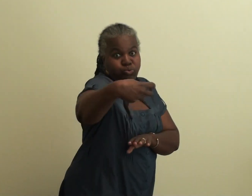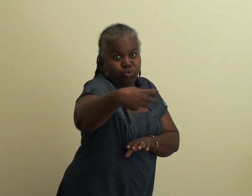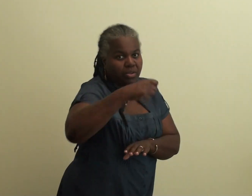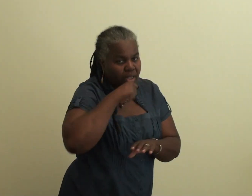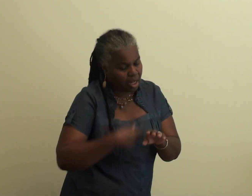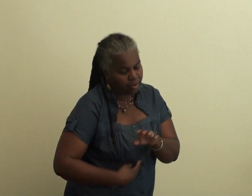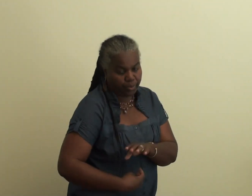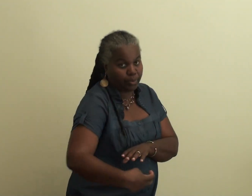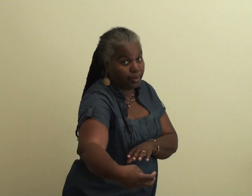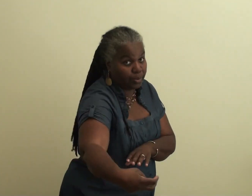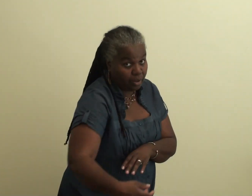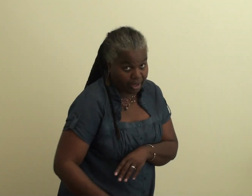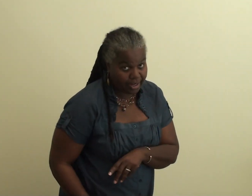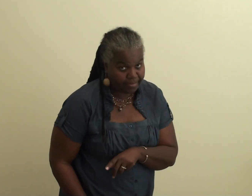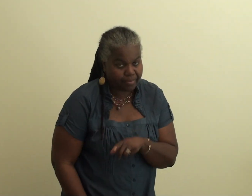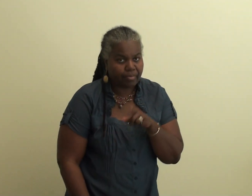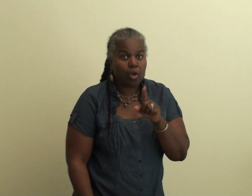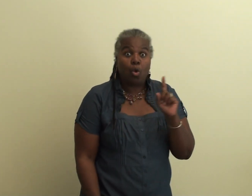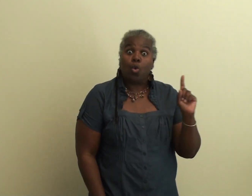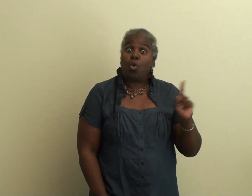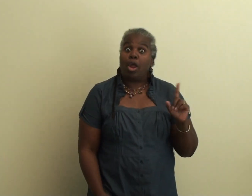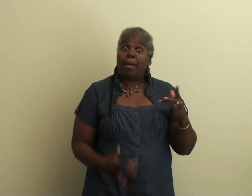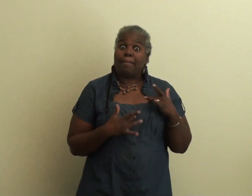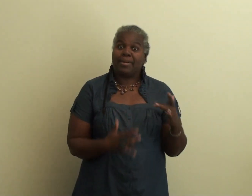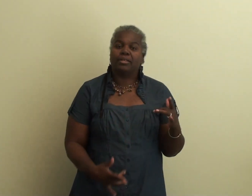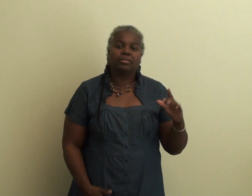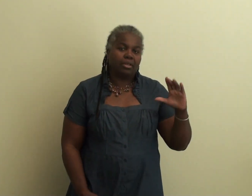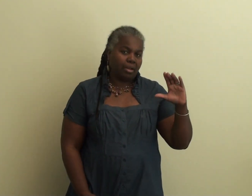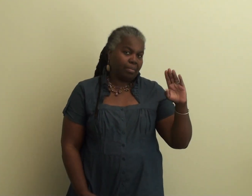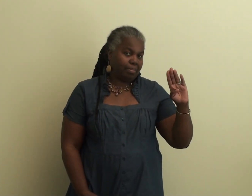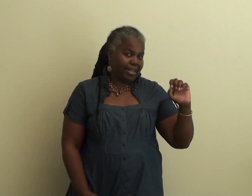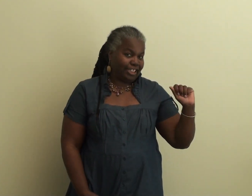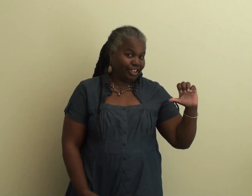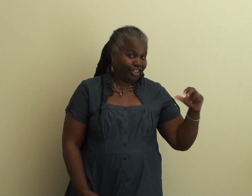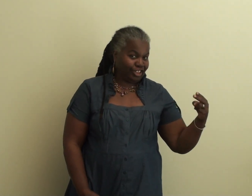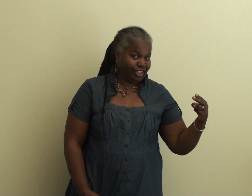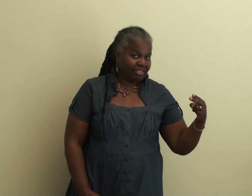Rip currents are strong currents of water channeled through a narrow space that can